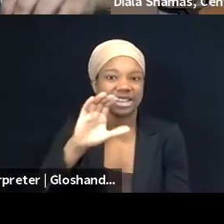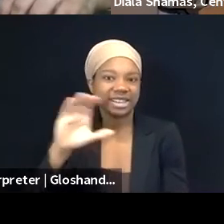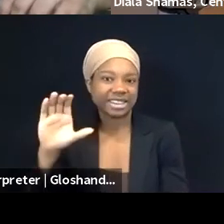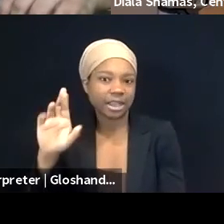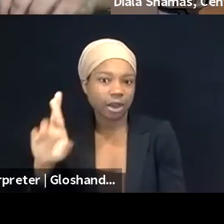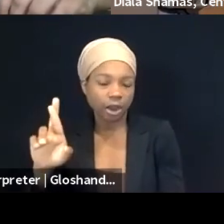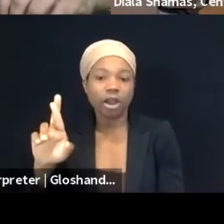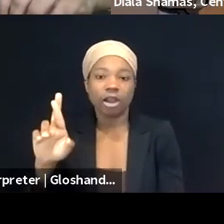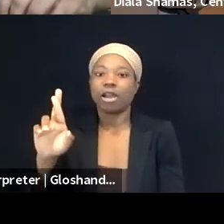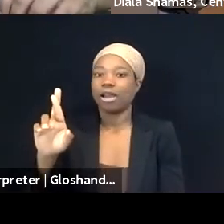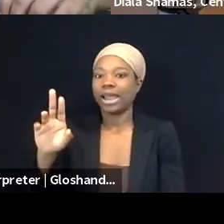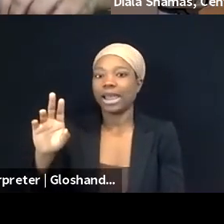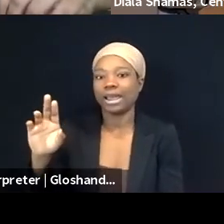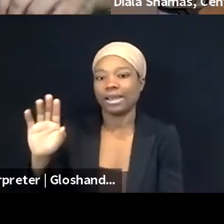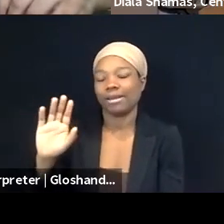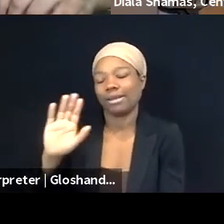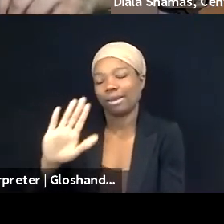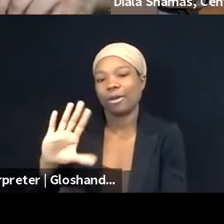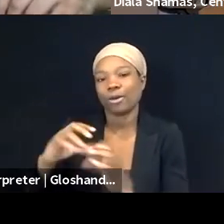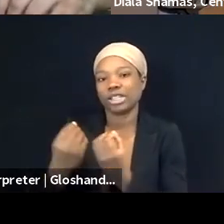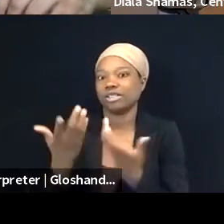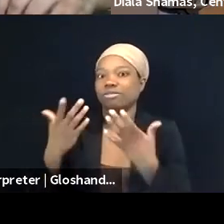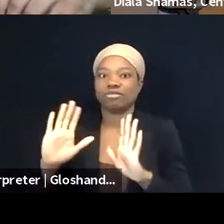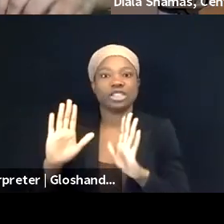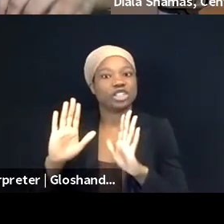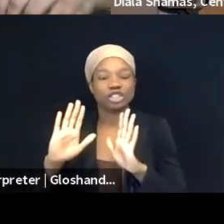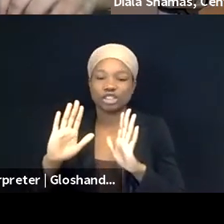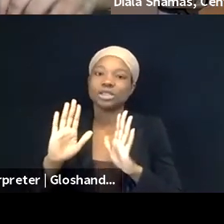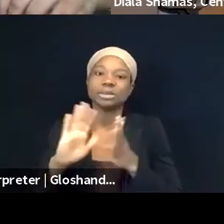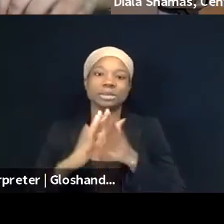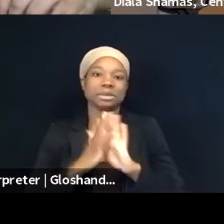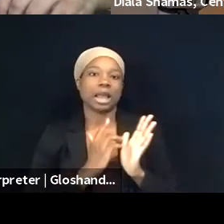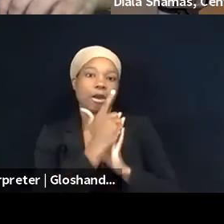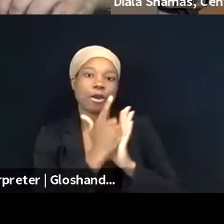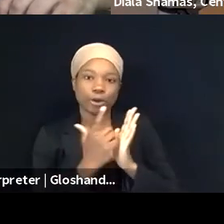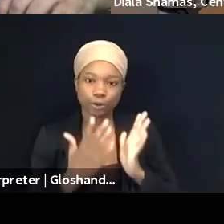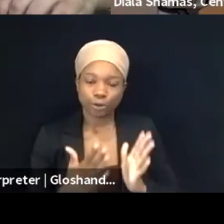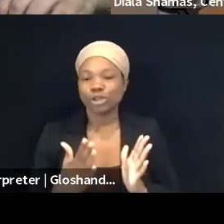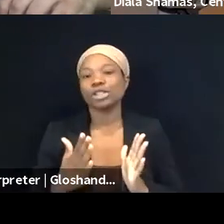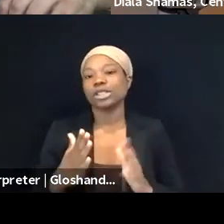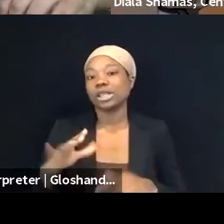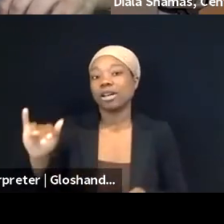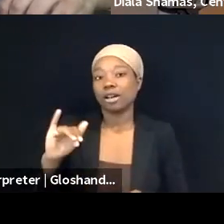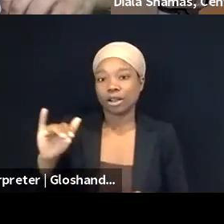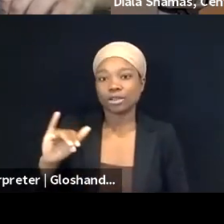and then of course, for Pal Legal, I've reached out to them several times personally when I was being defamed and targeted by different,